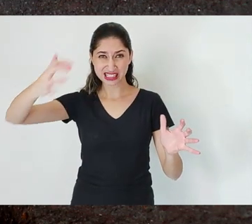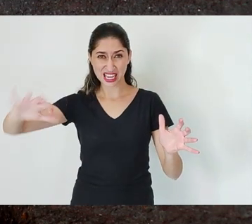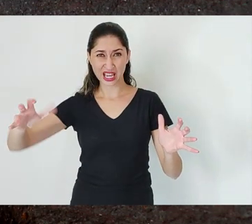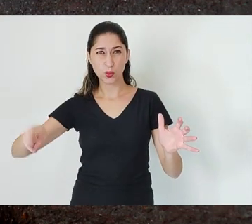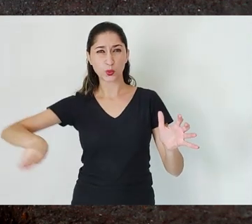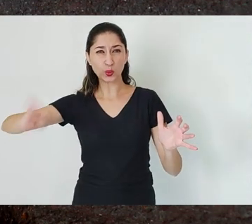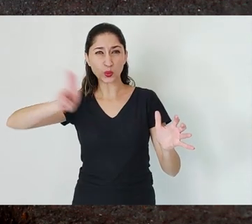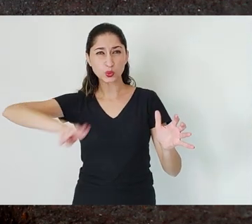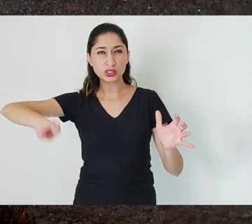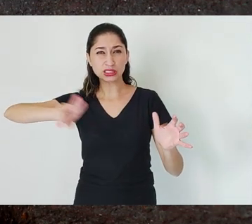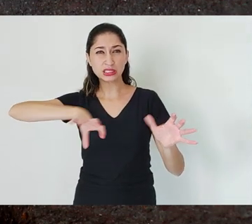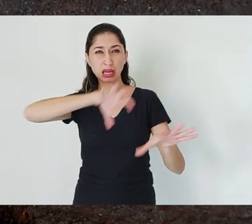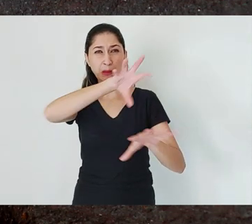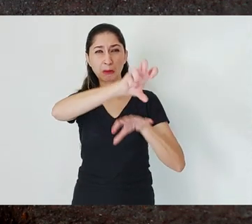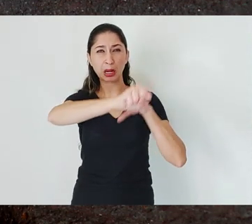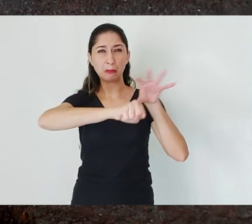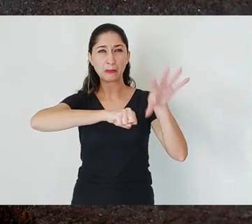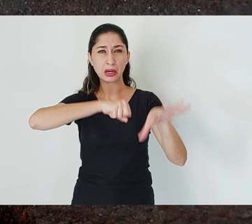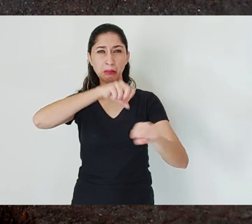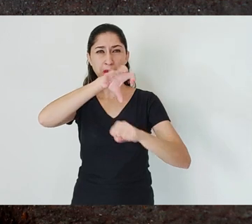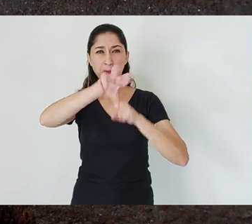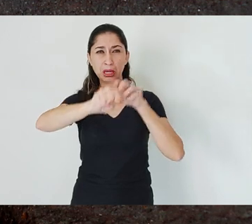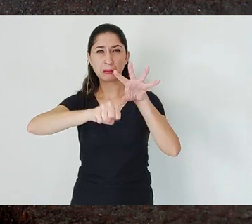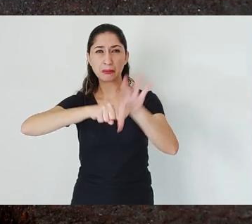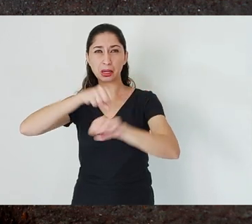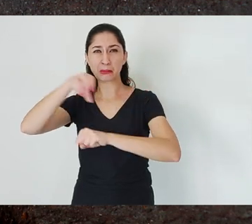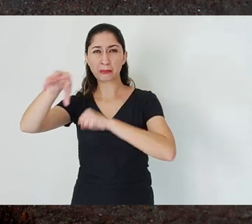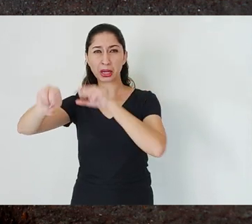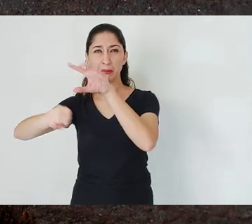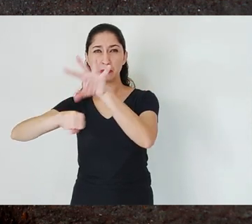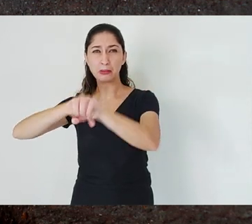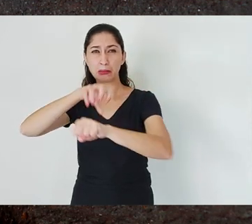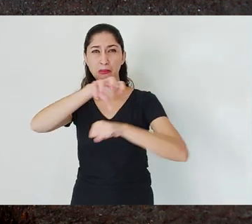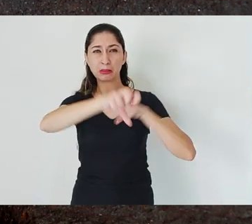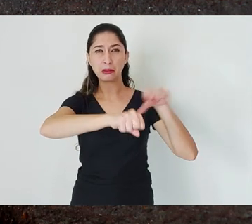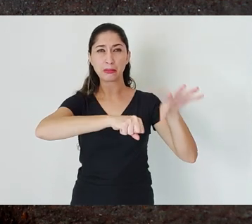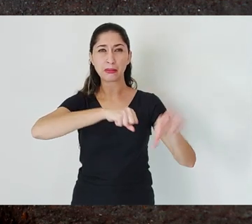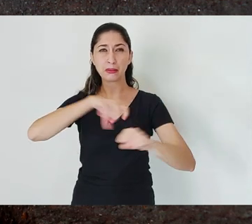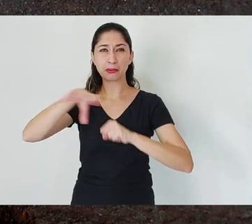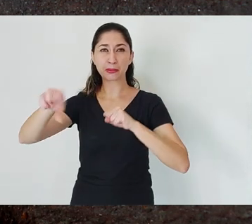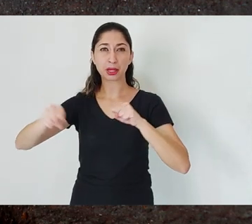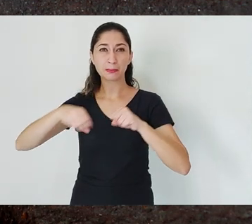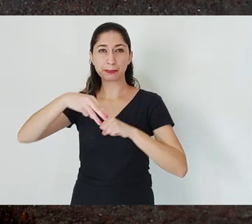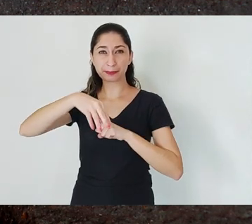it was eaten from behind. If you look at the front,